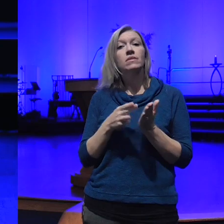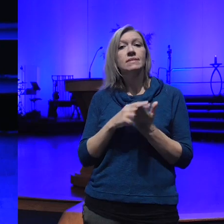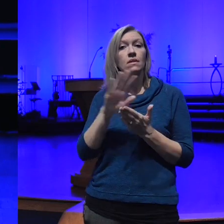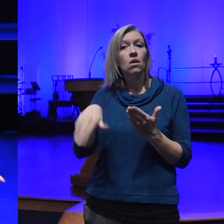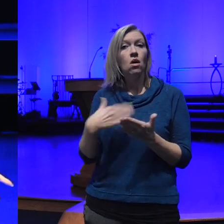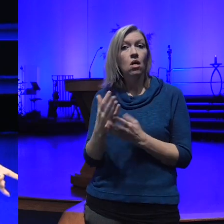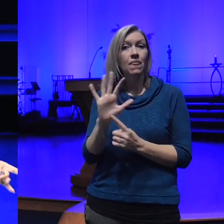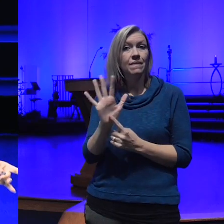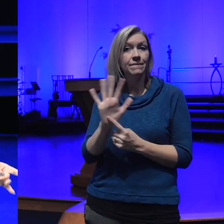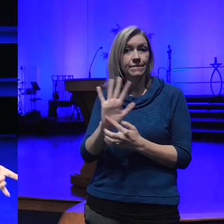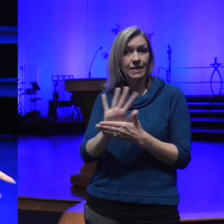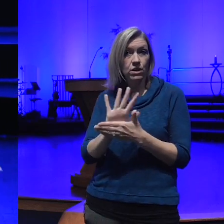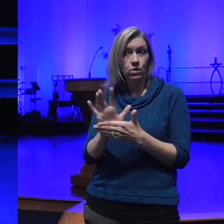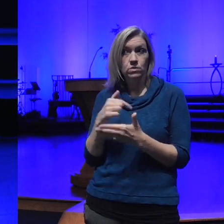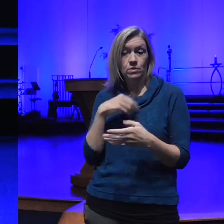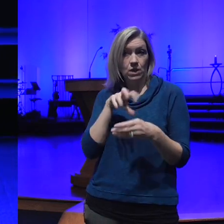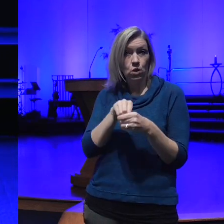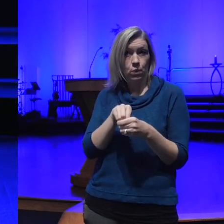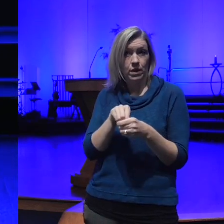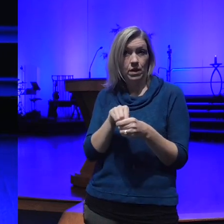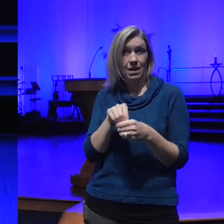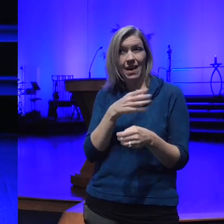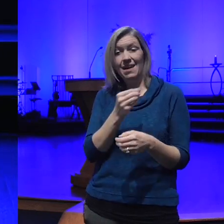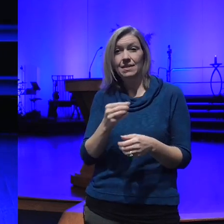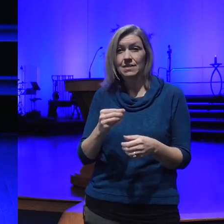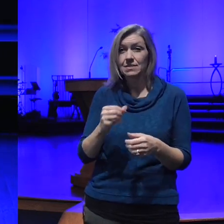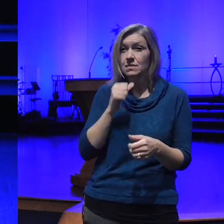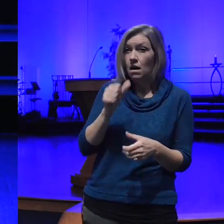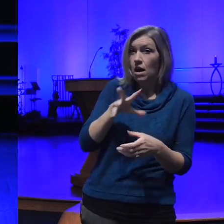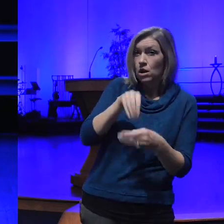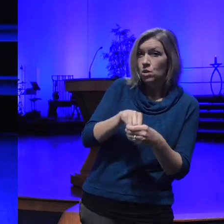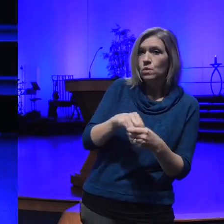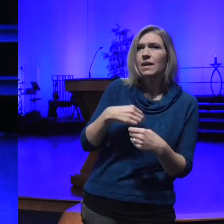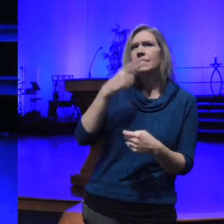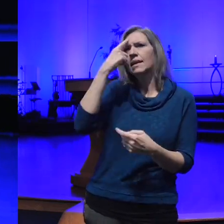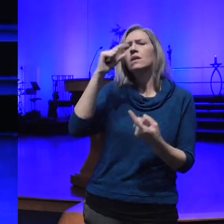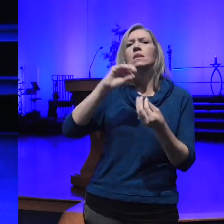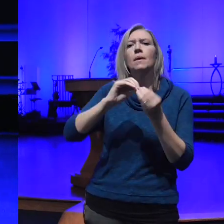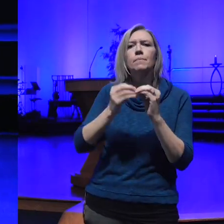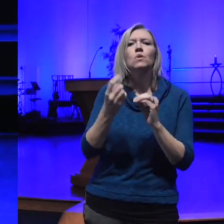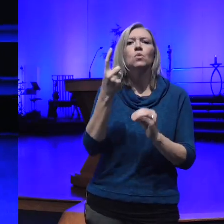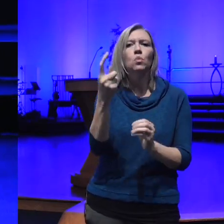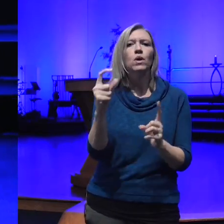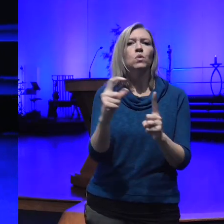that we didn't include I would say the number one word that was spoken when it came to what